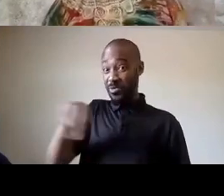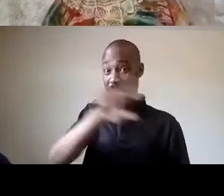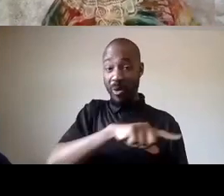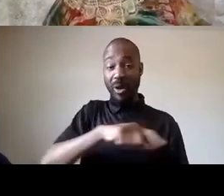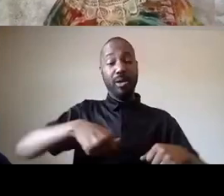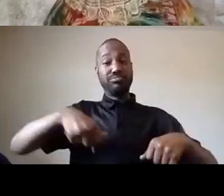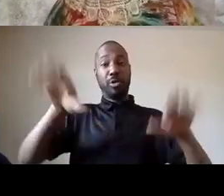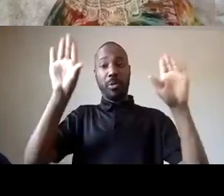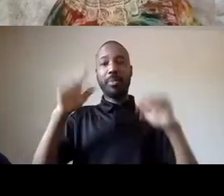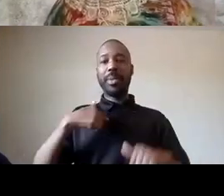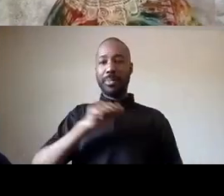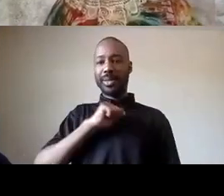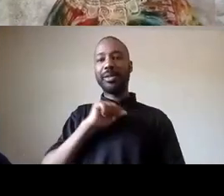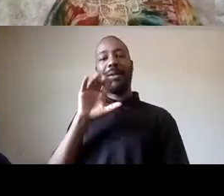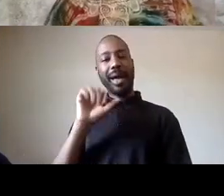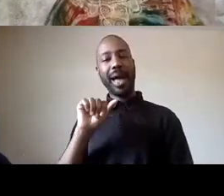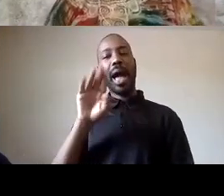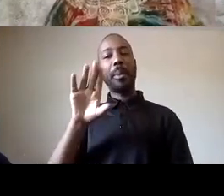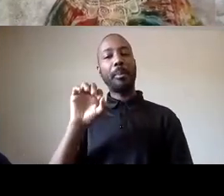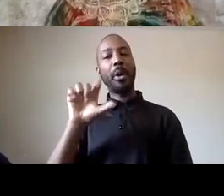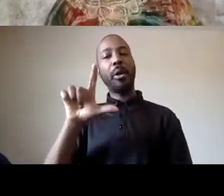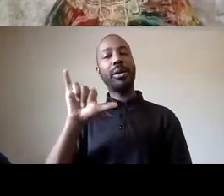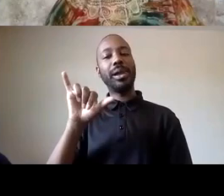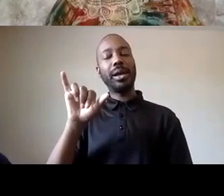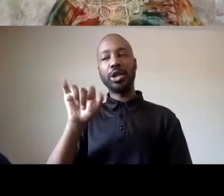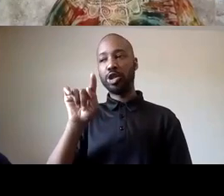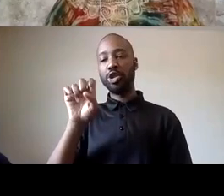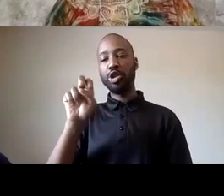am an abolitionist right i think also though that it's um